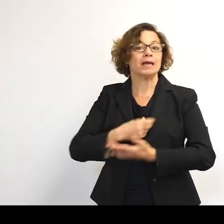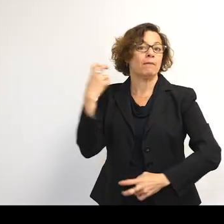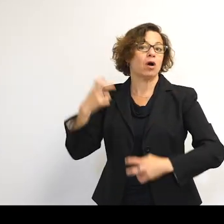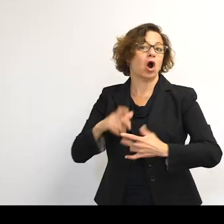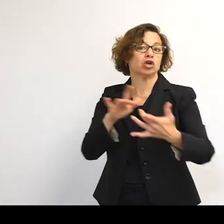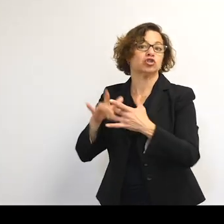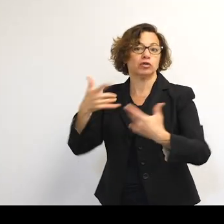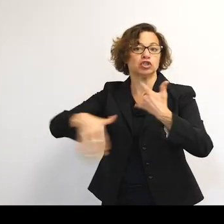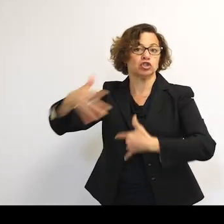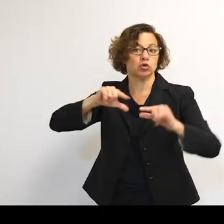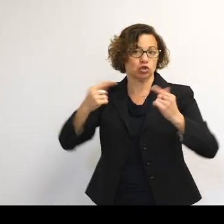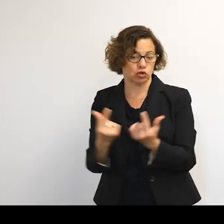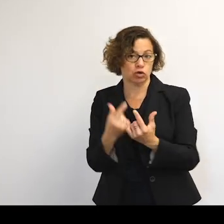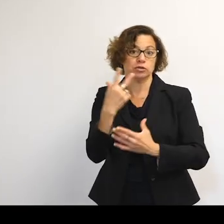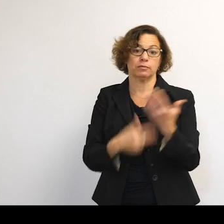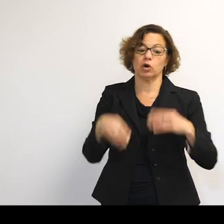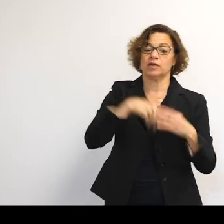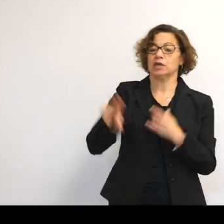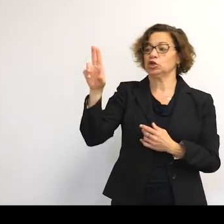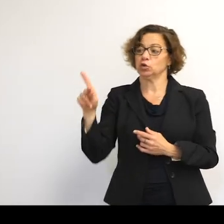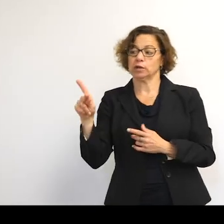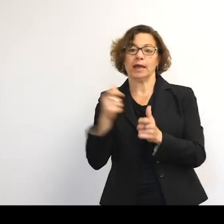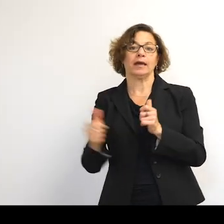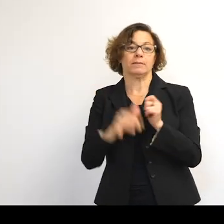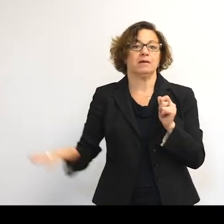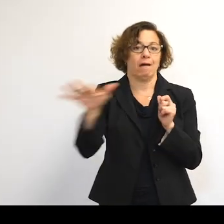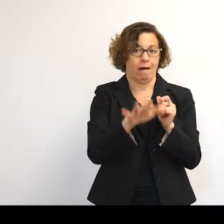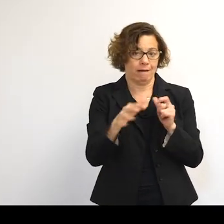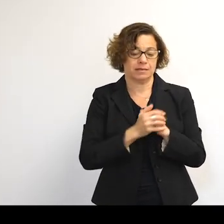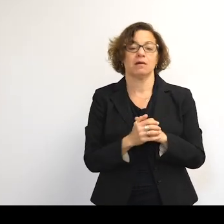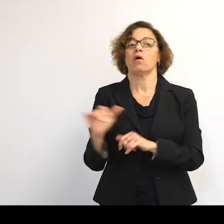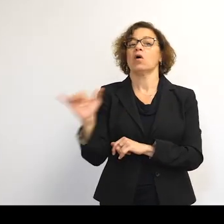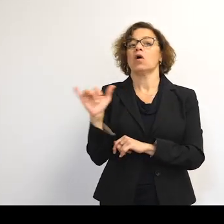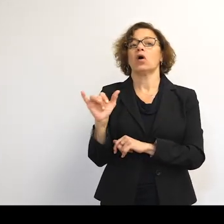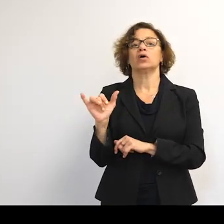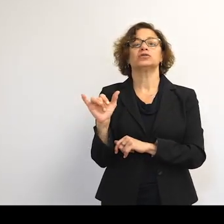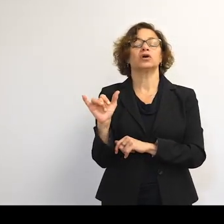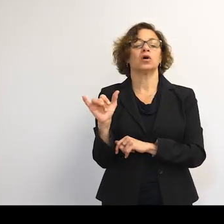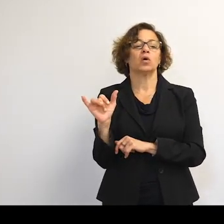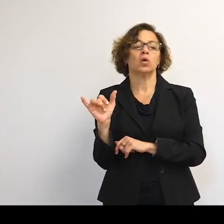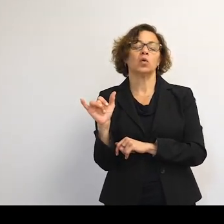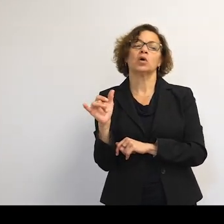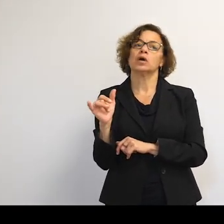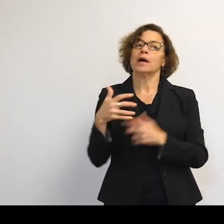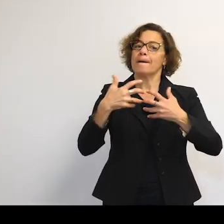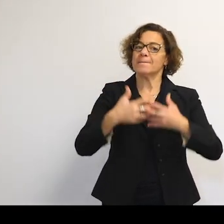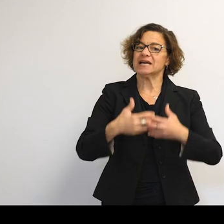social groups, both in the UK and beyond. And he also leads the mechanical and aerospace components